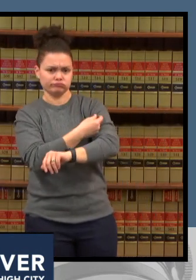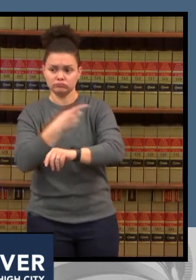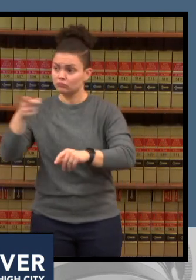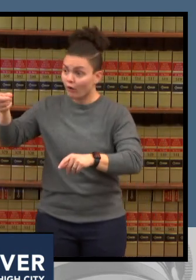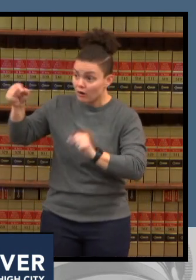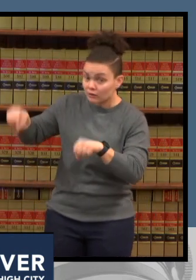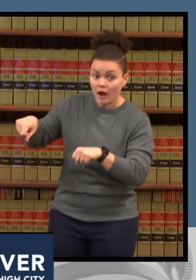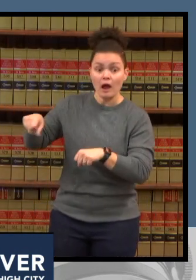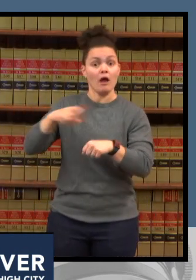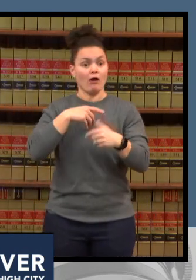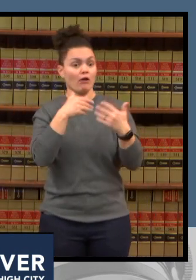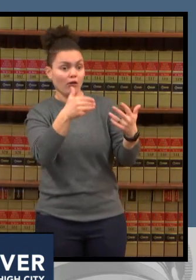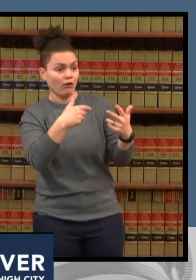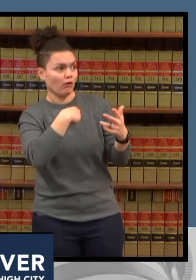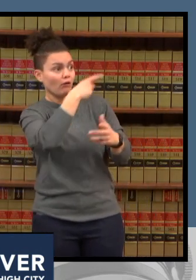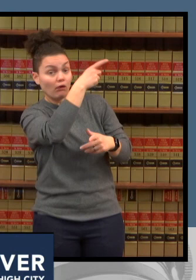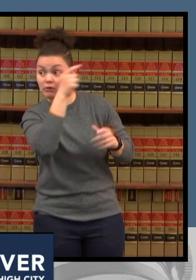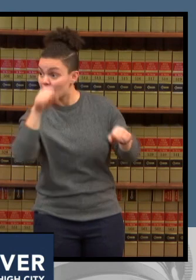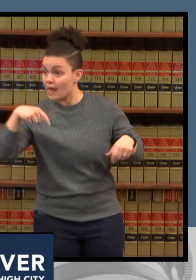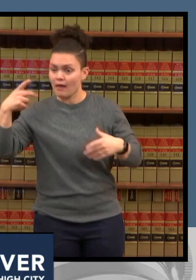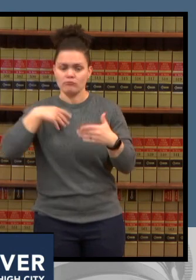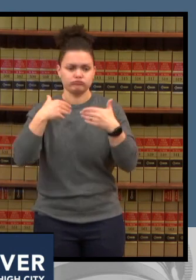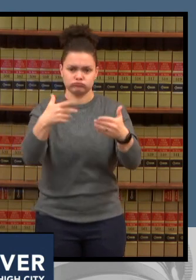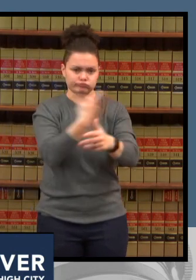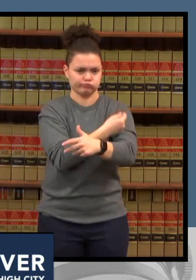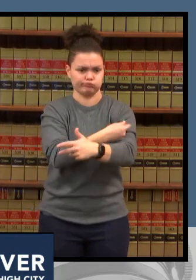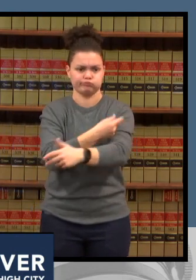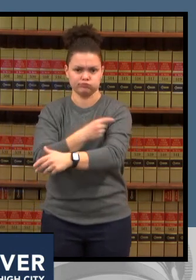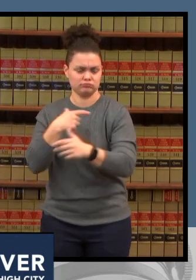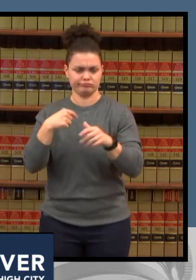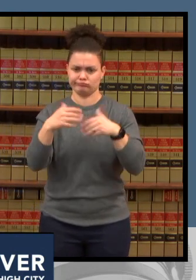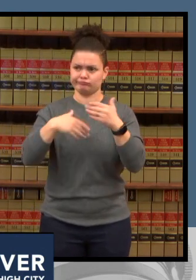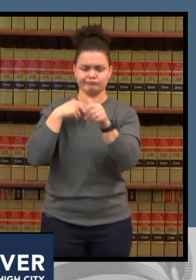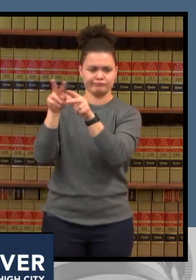to speak with your child's pediatrician or family doctor they can address your questions and help